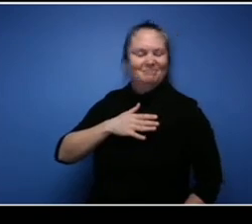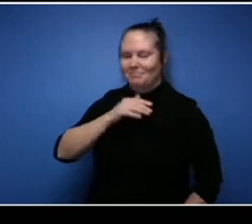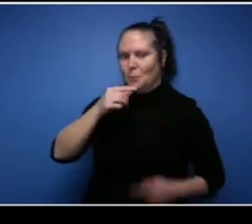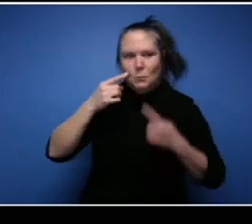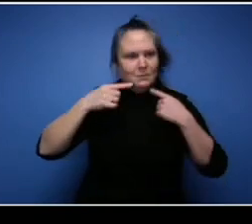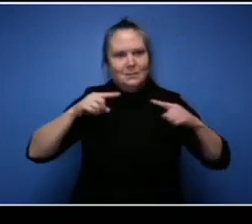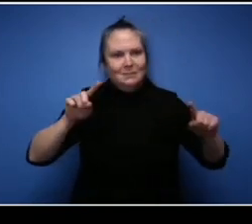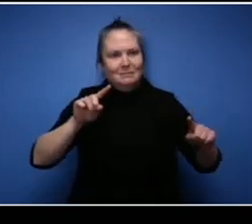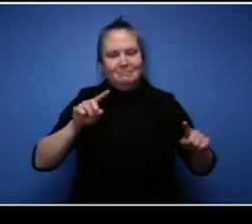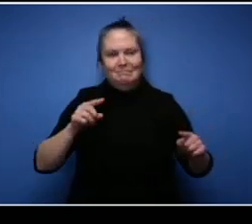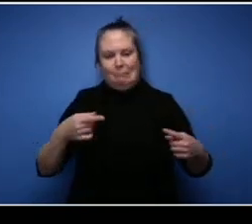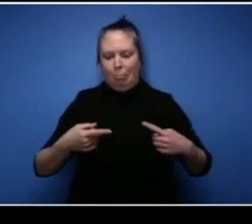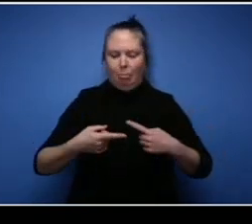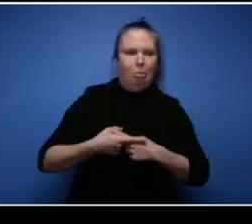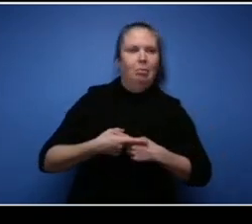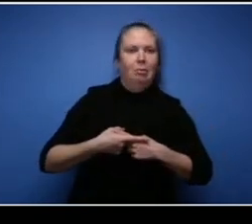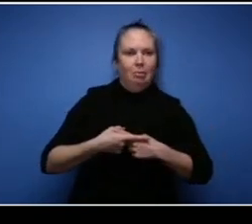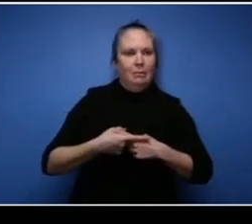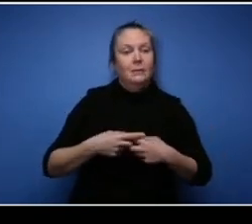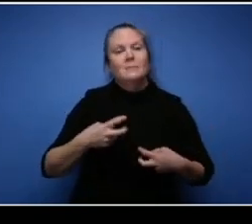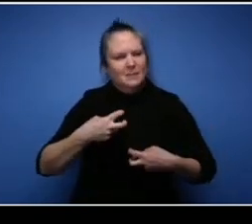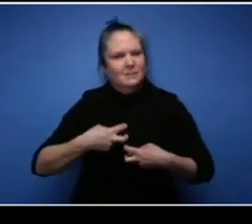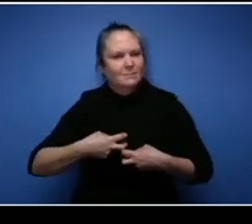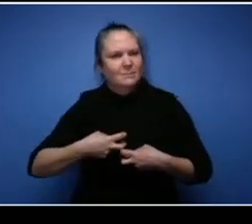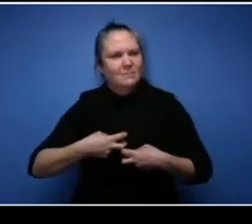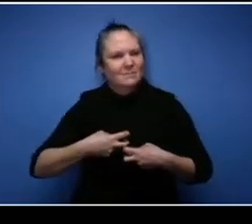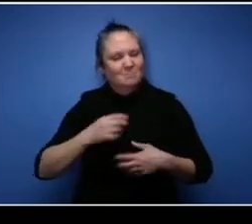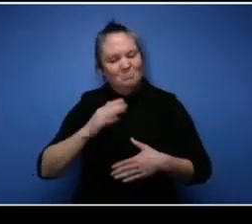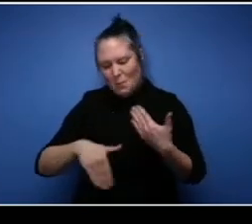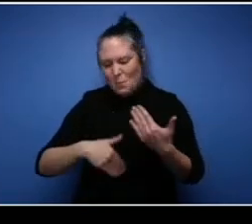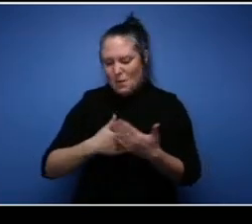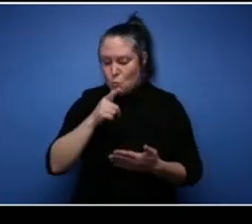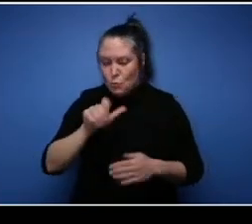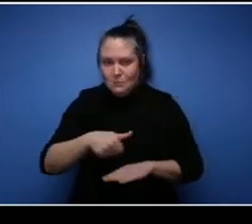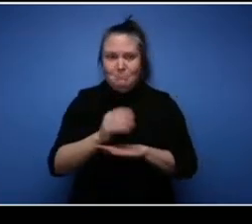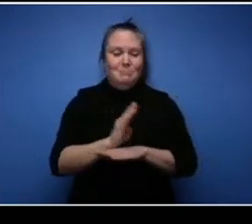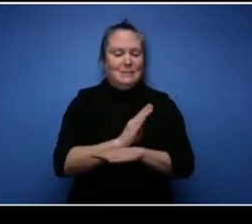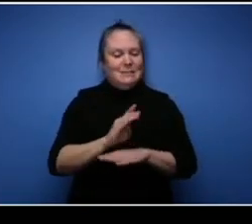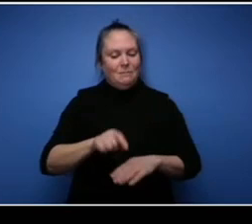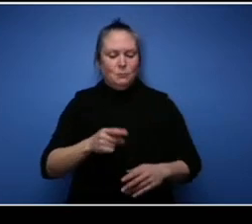it's something that everybody has to learn. But once I found what worked for me and you